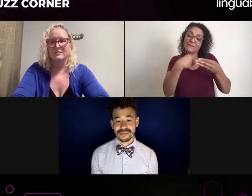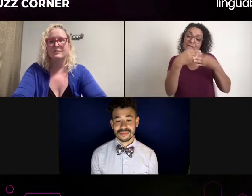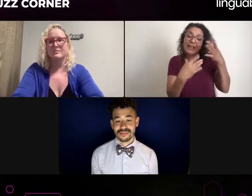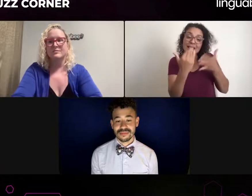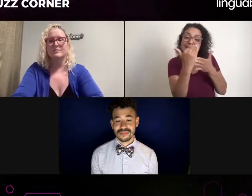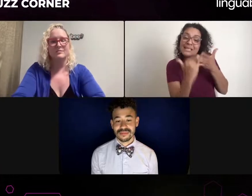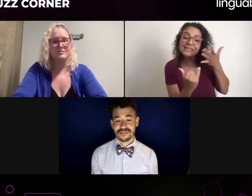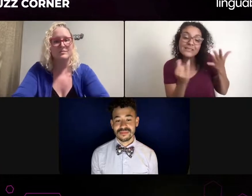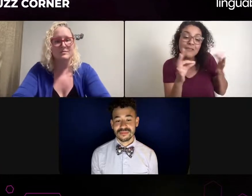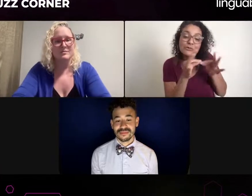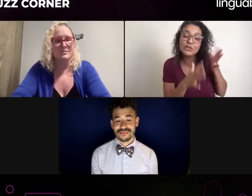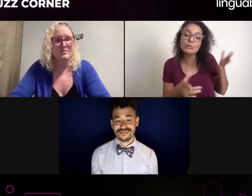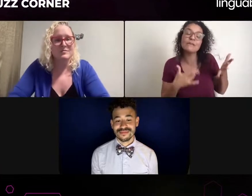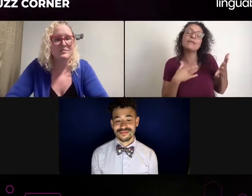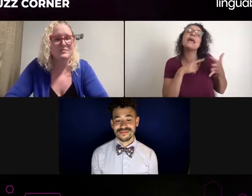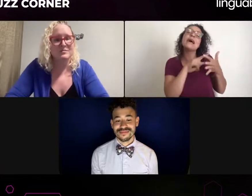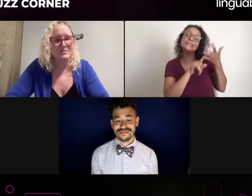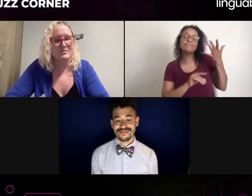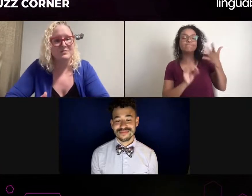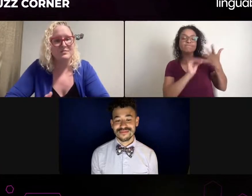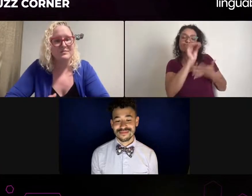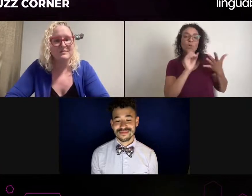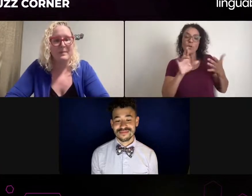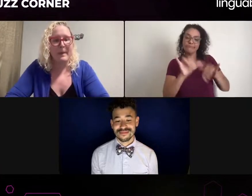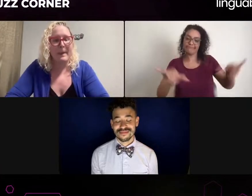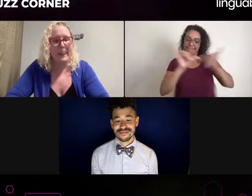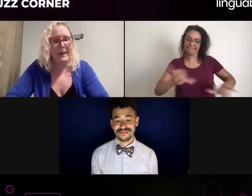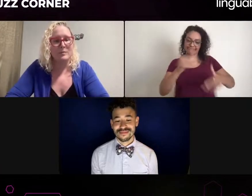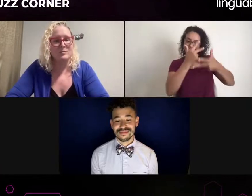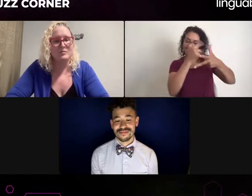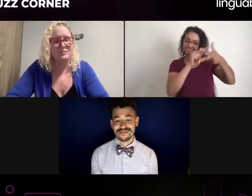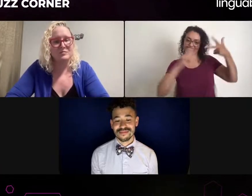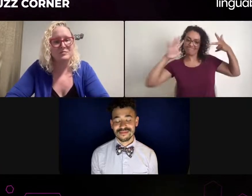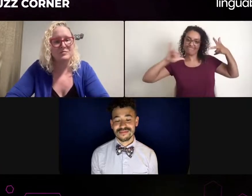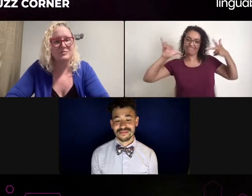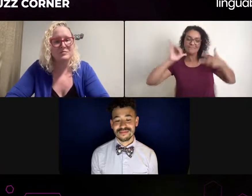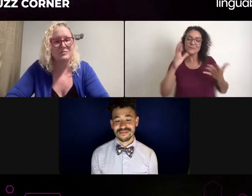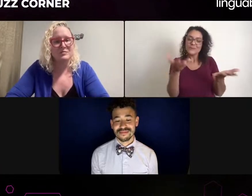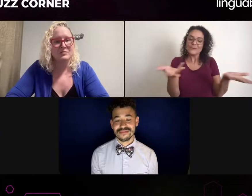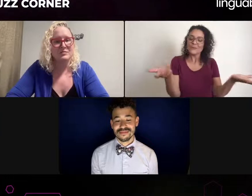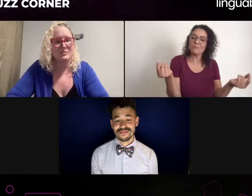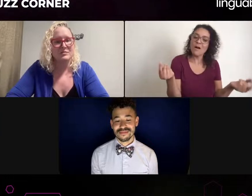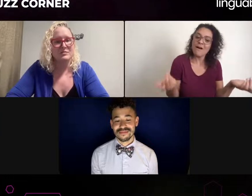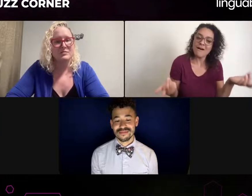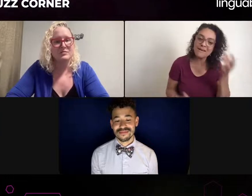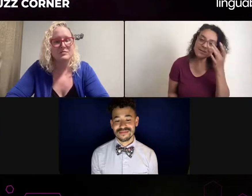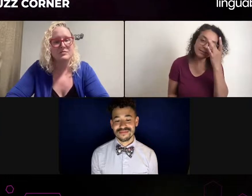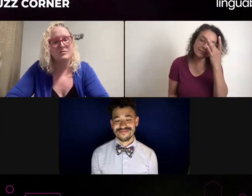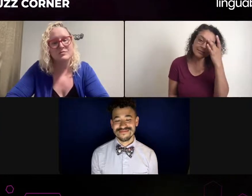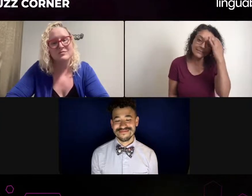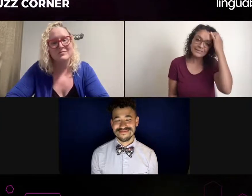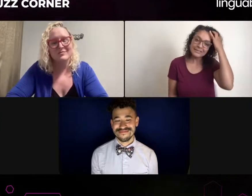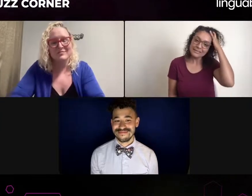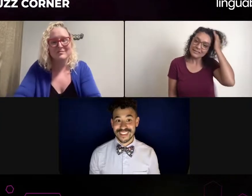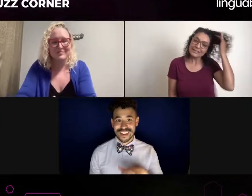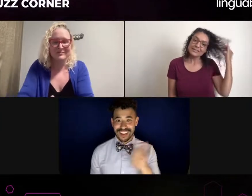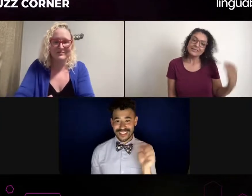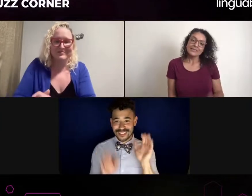I was able to kind of really sink into that audition. That's one way to earn trust